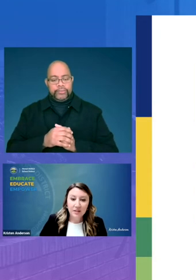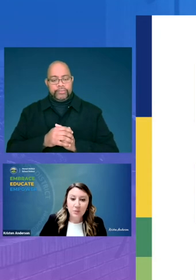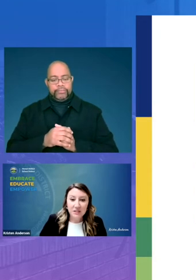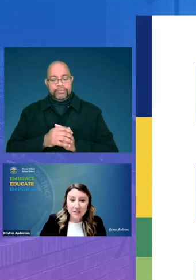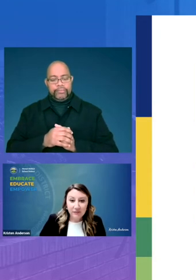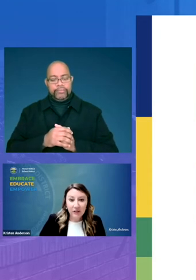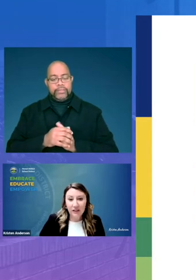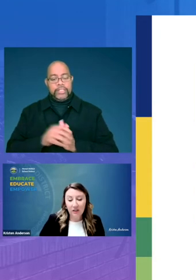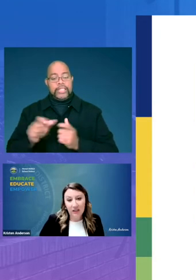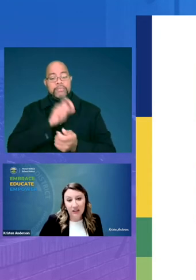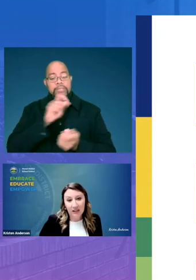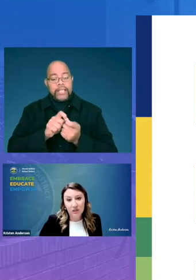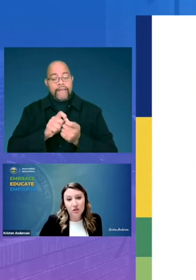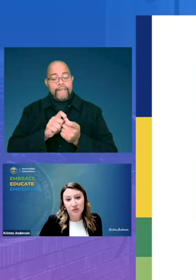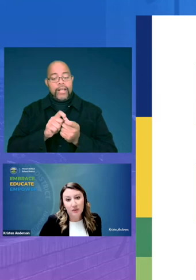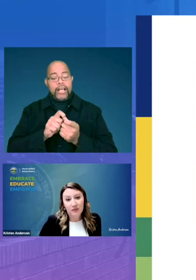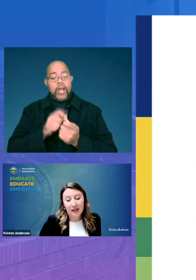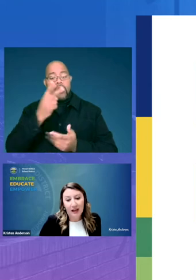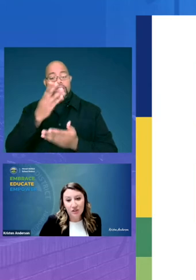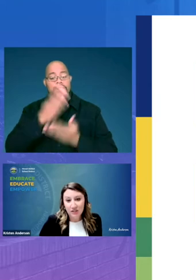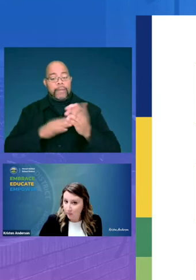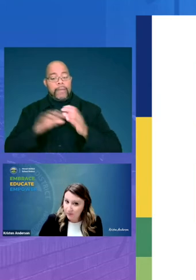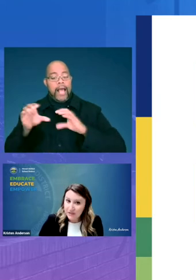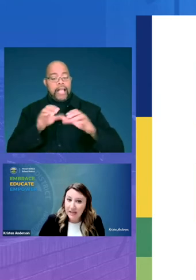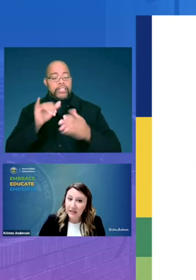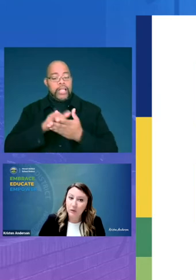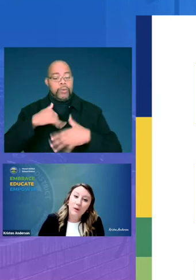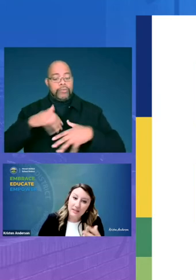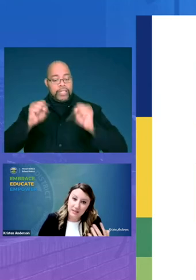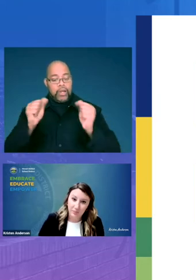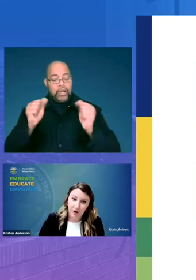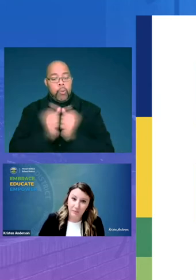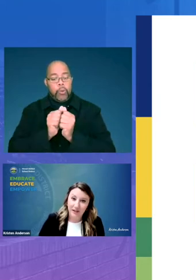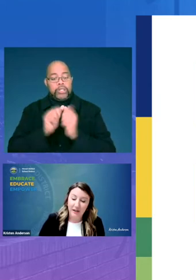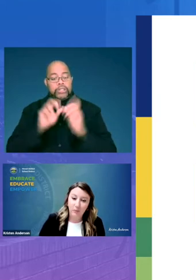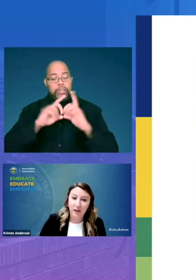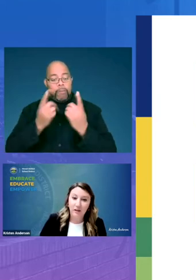specifically looking into some of the actions that we've taken with this department and with all of